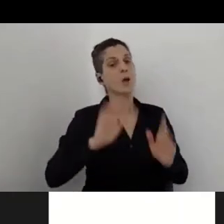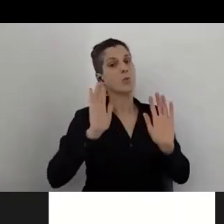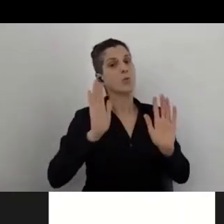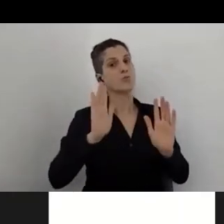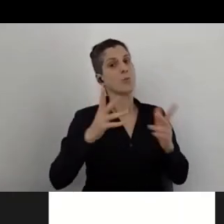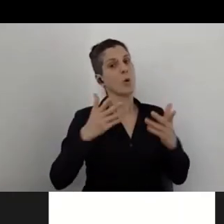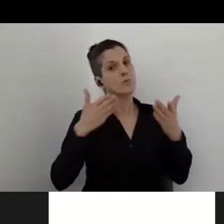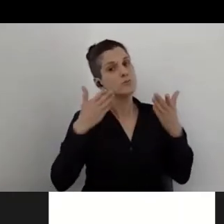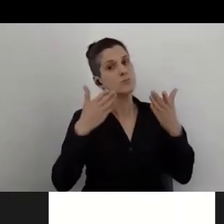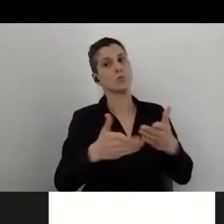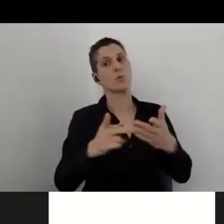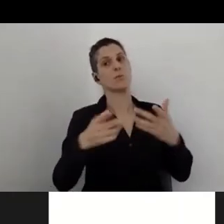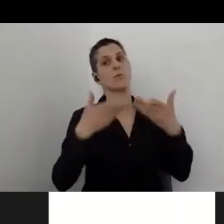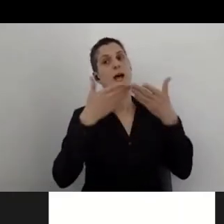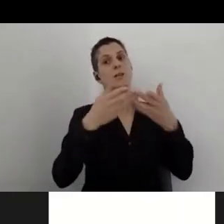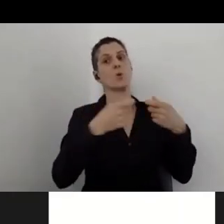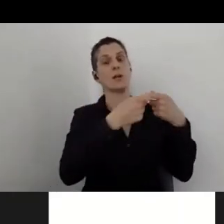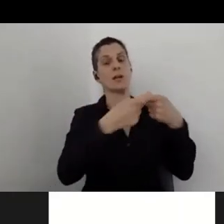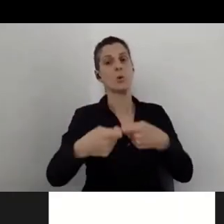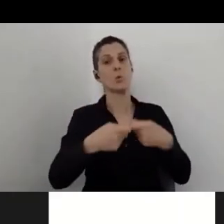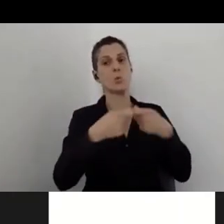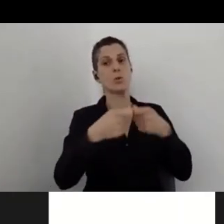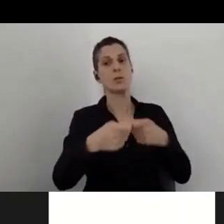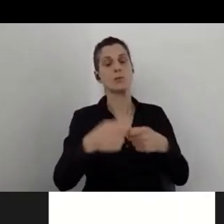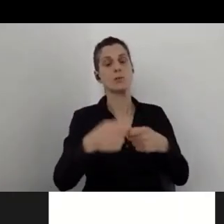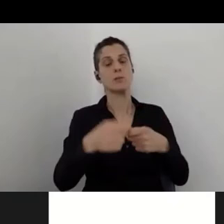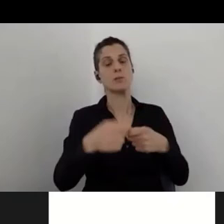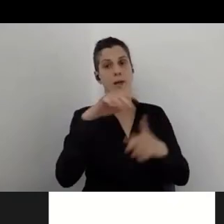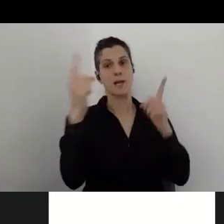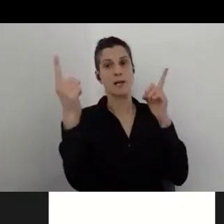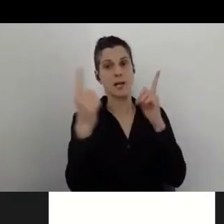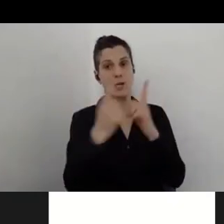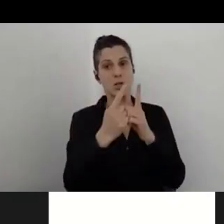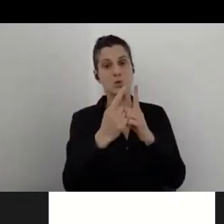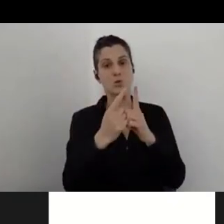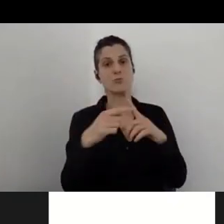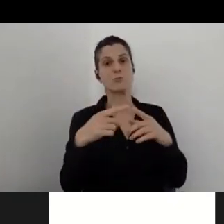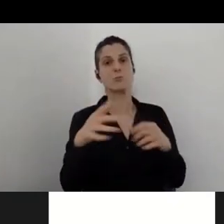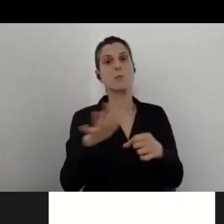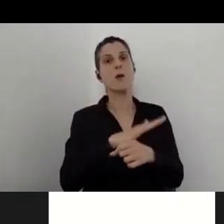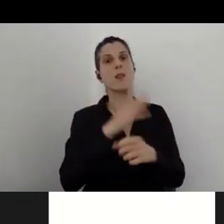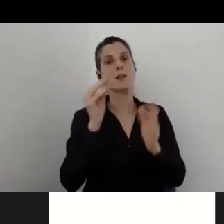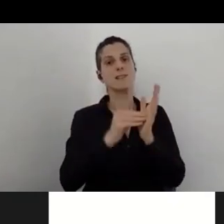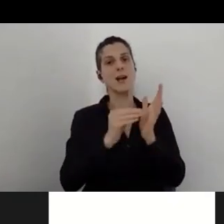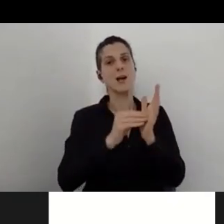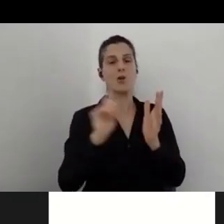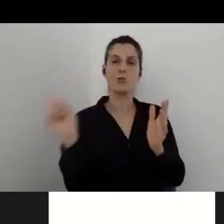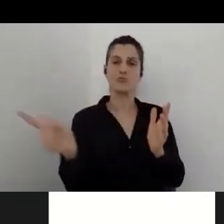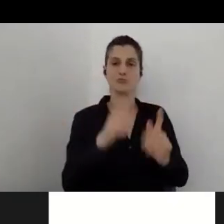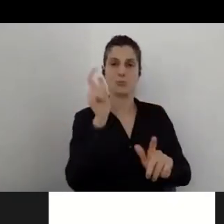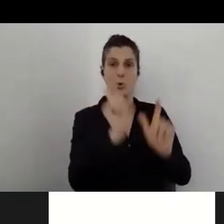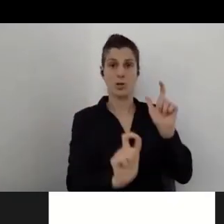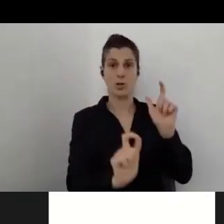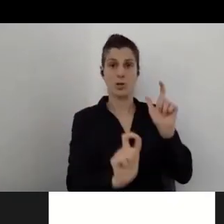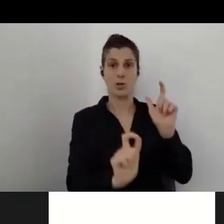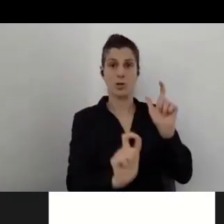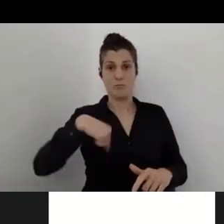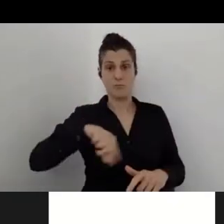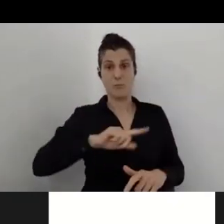drive accessibility, to fulfill the learning needs of all individuals. As such, Verbit provides both post-production,